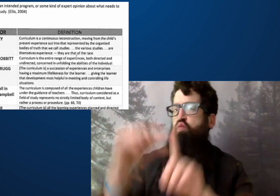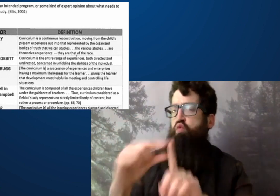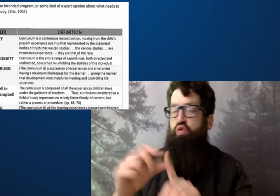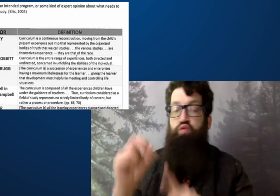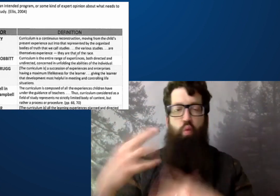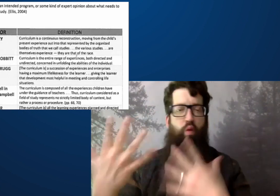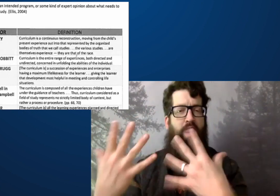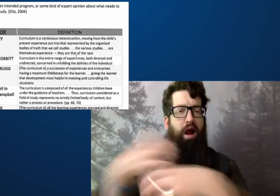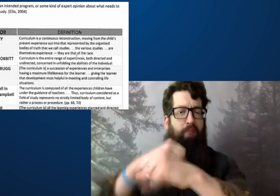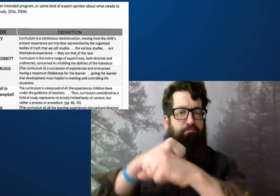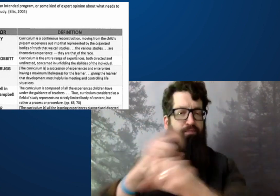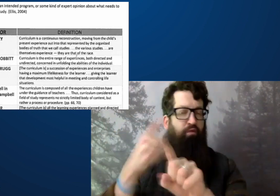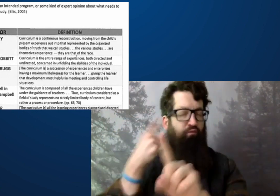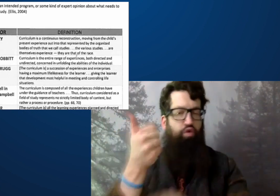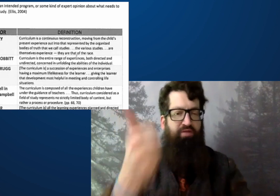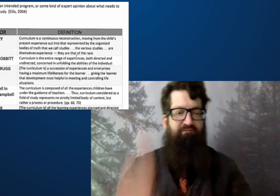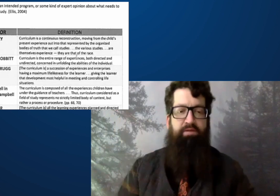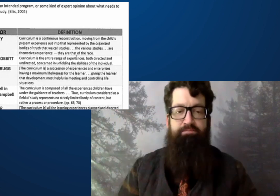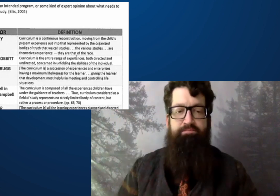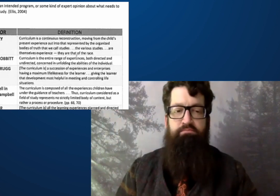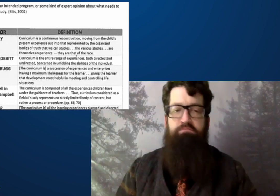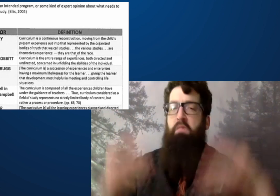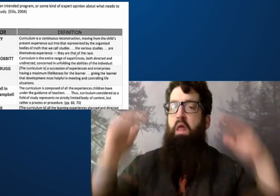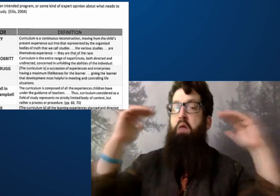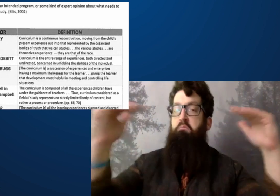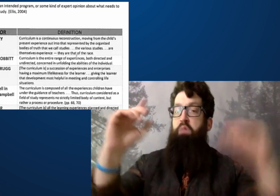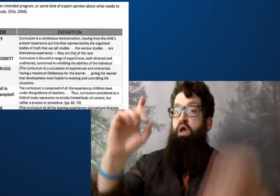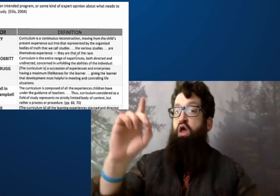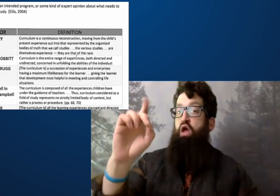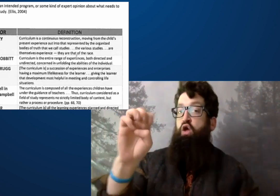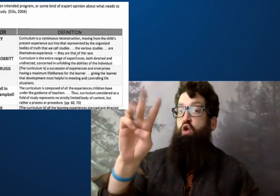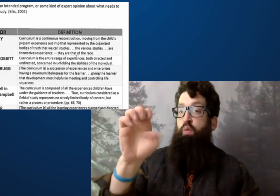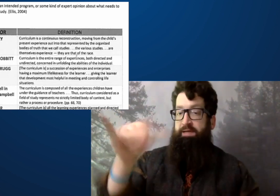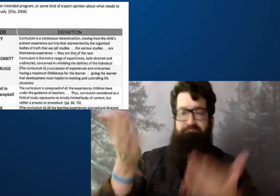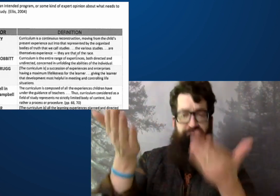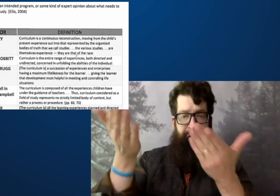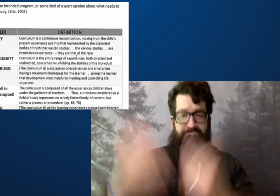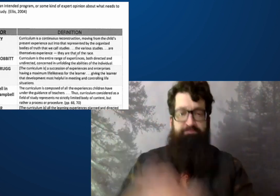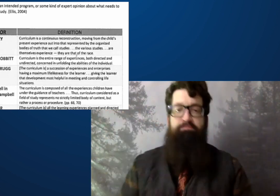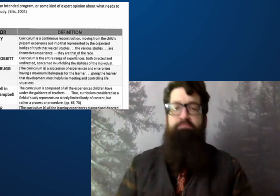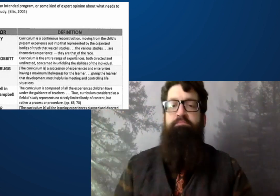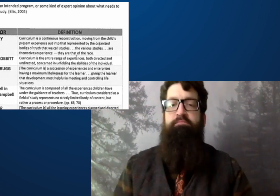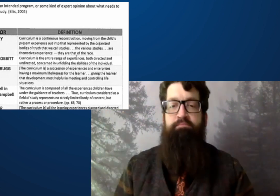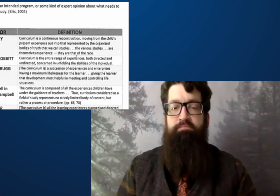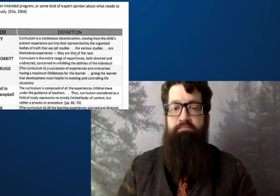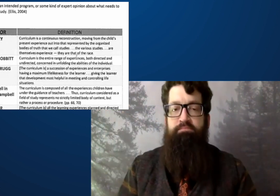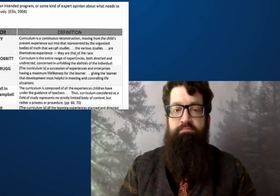So just choose one or two words in the definition to help you summarize each of these definitions.